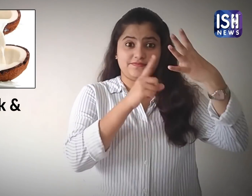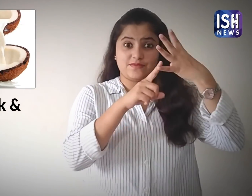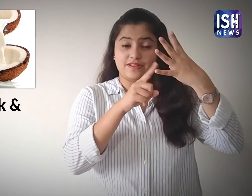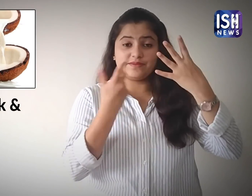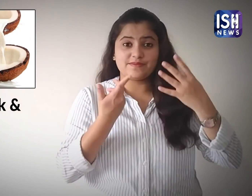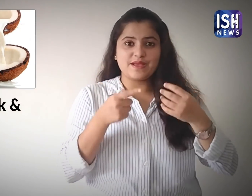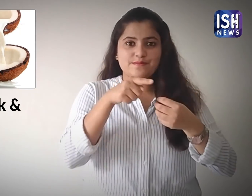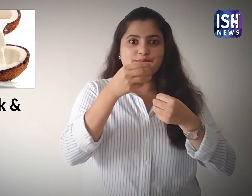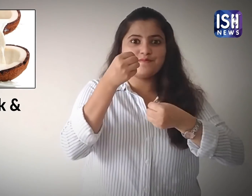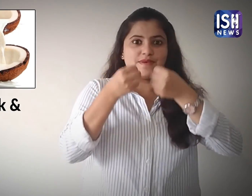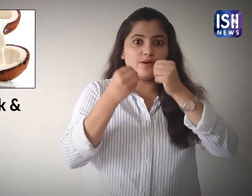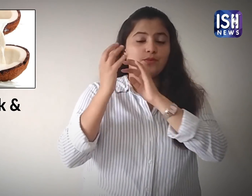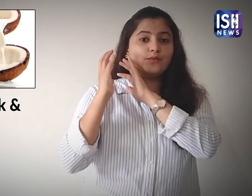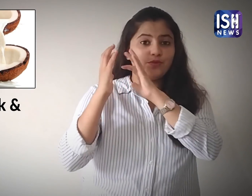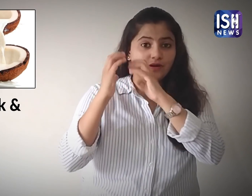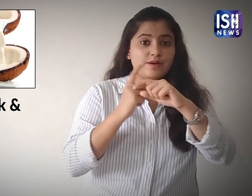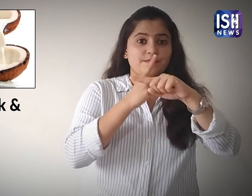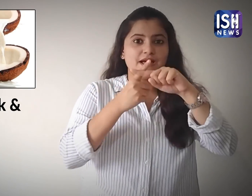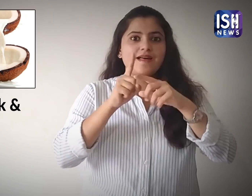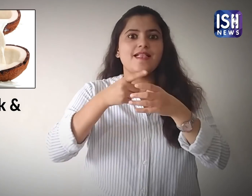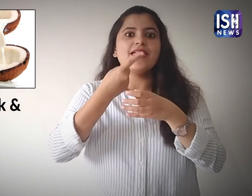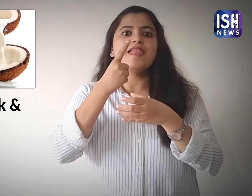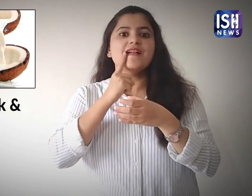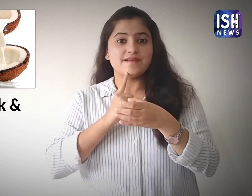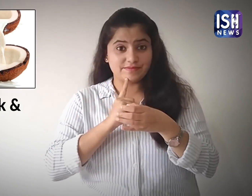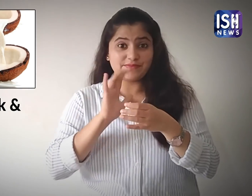4. Coconut milk and Honey.